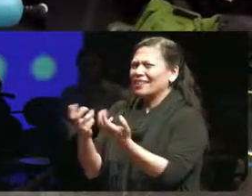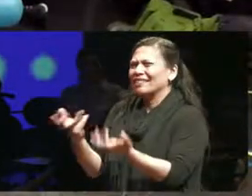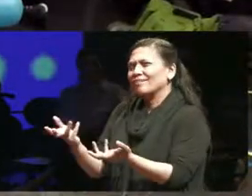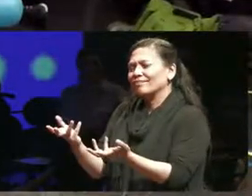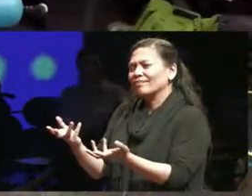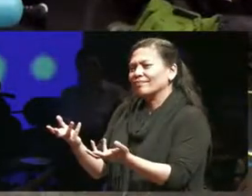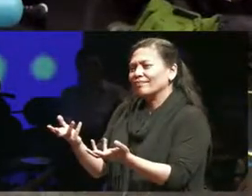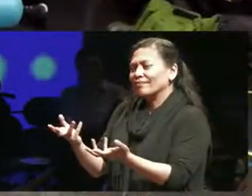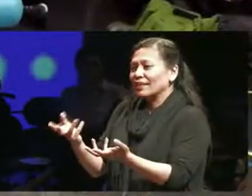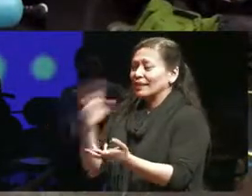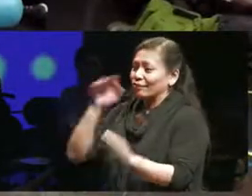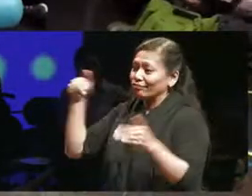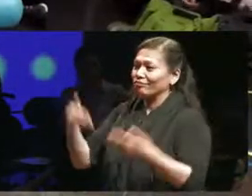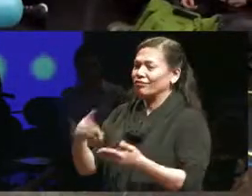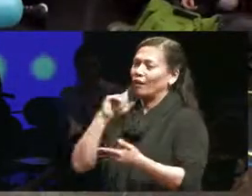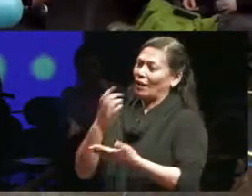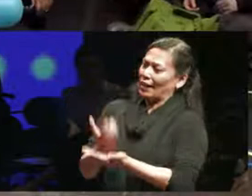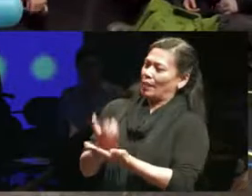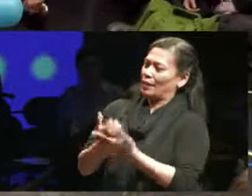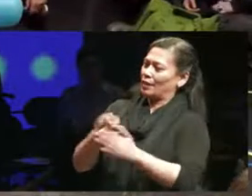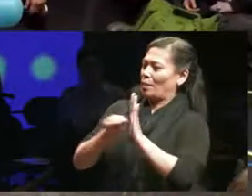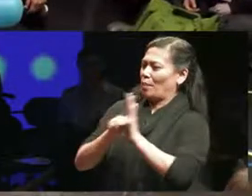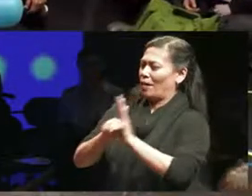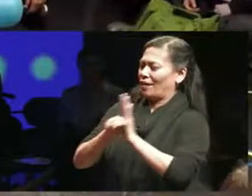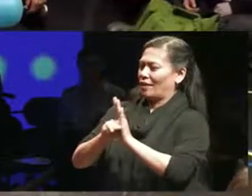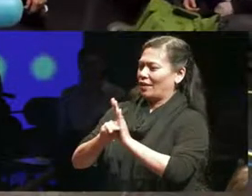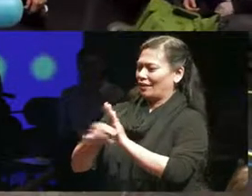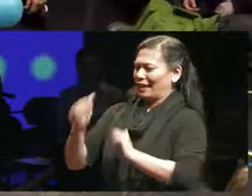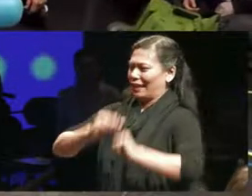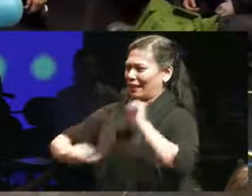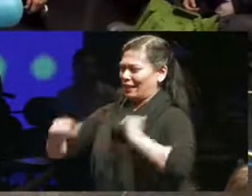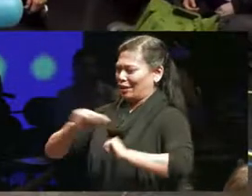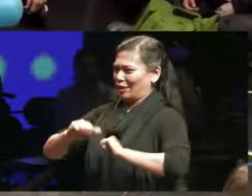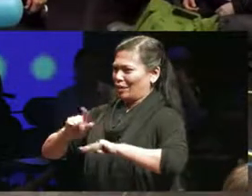capitalist model theater can't exist our theatre can't do its job